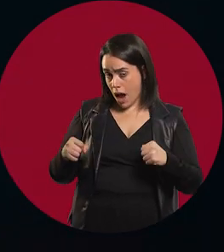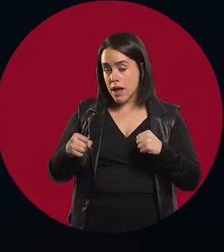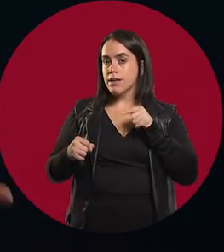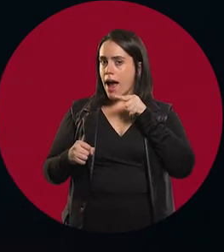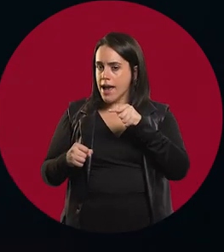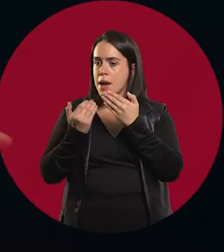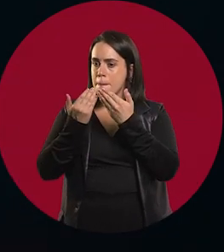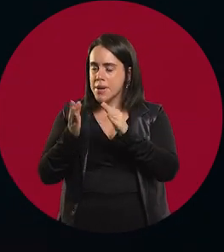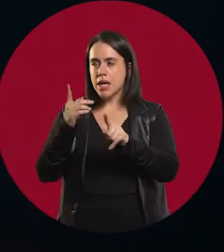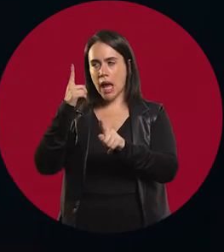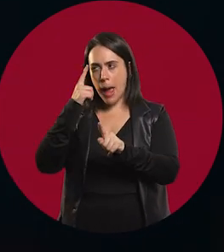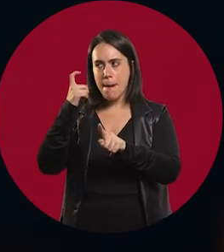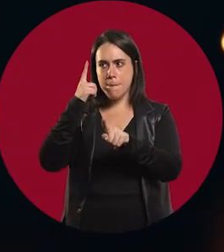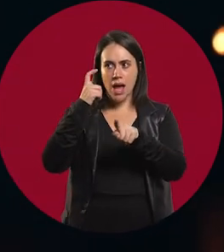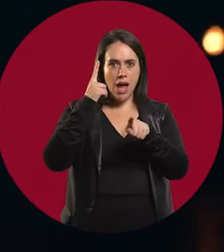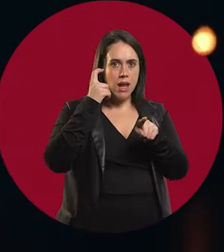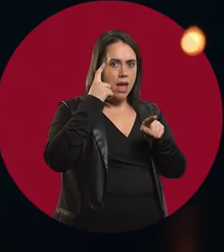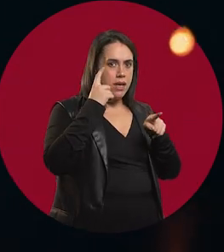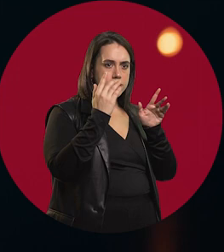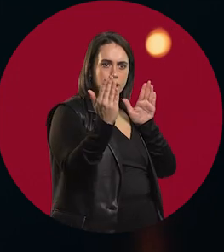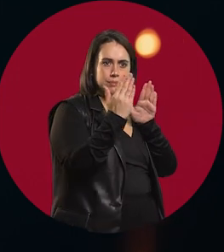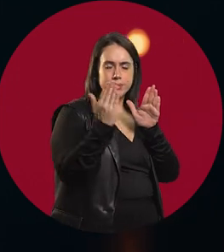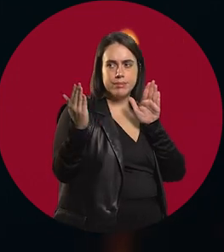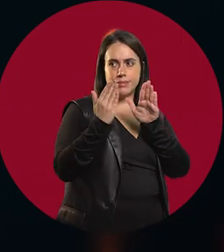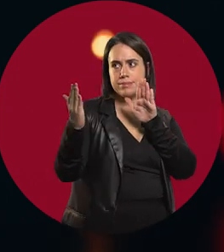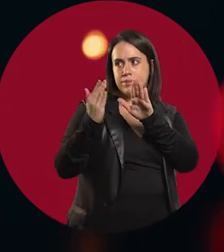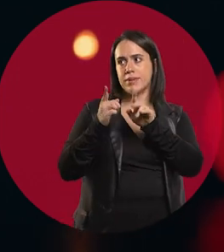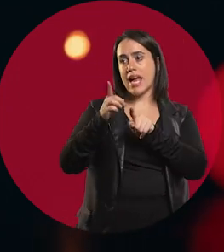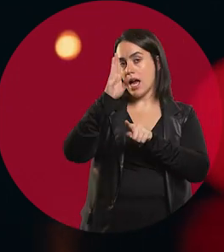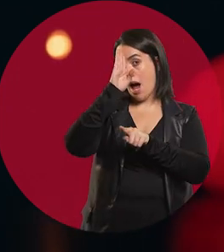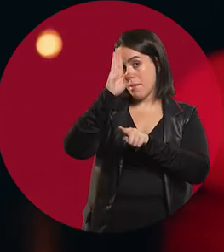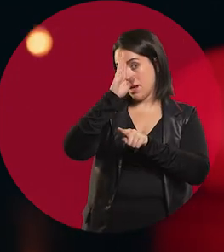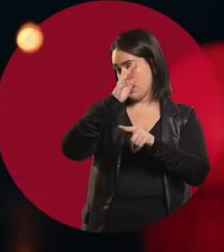you become familiar with aspects of assistance that will be important in your career.